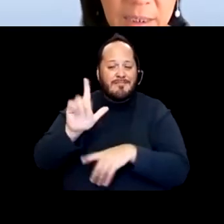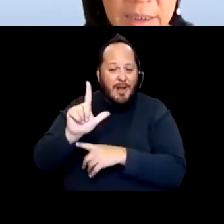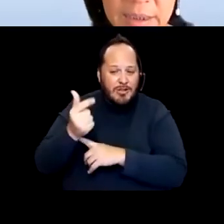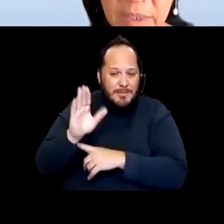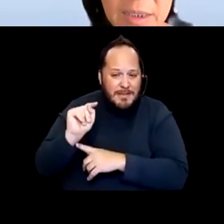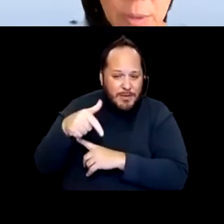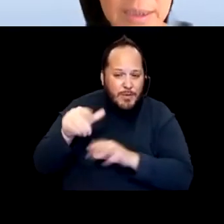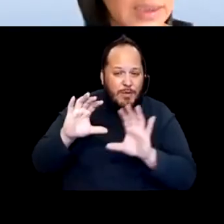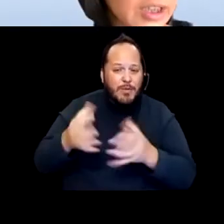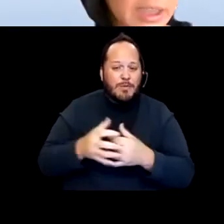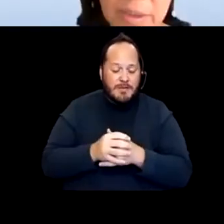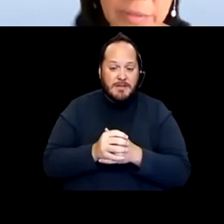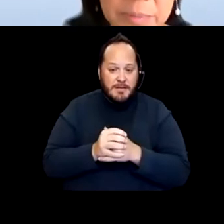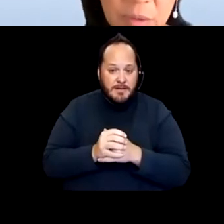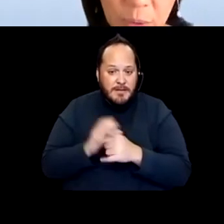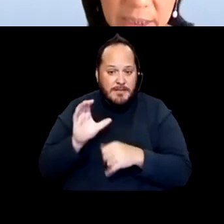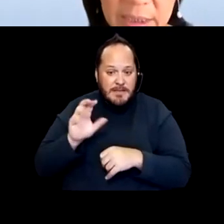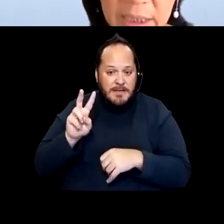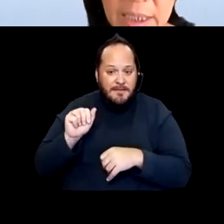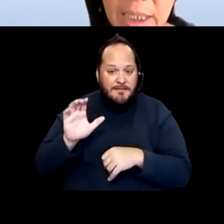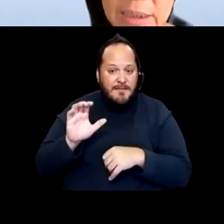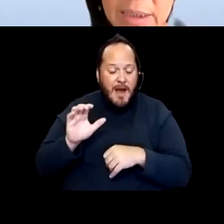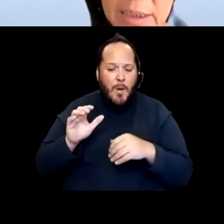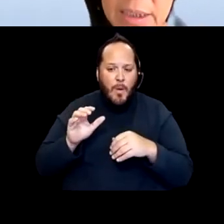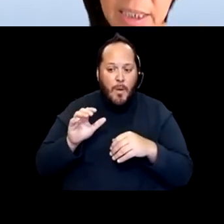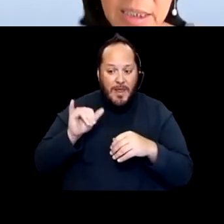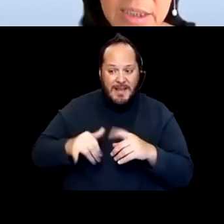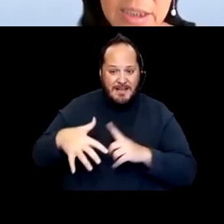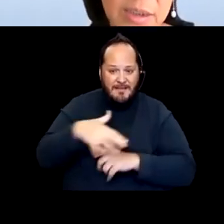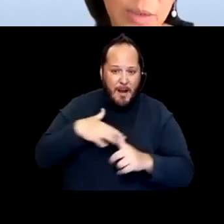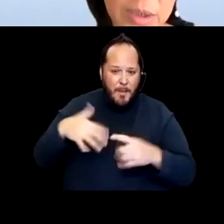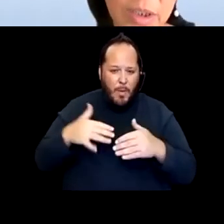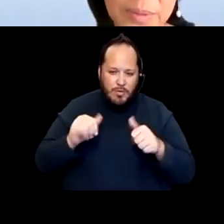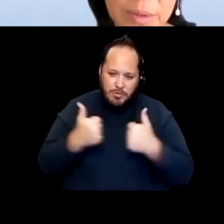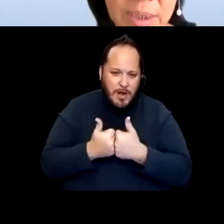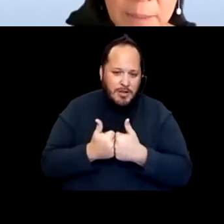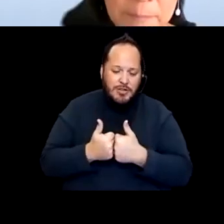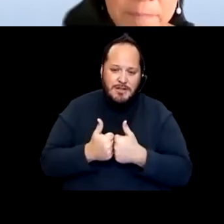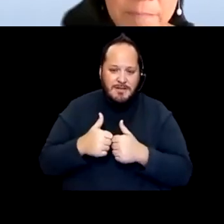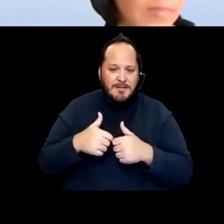The CVAC was a challenging environment to work in. And today just, I wanted to open with,